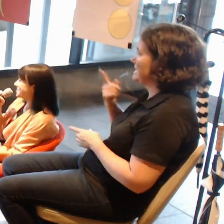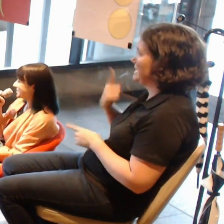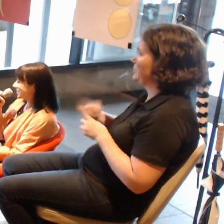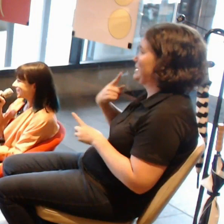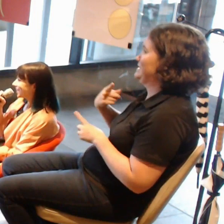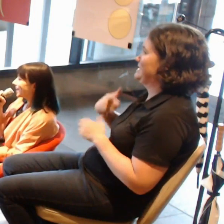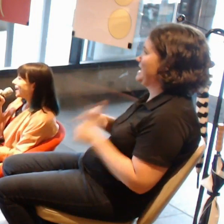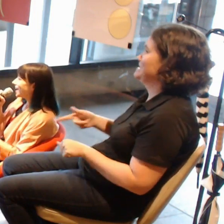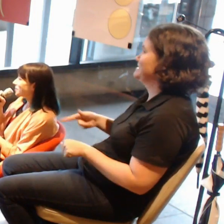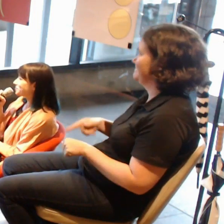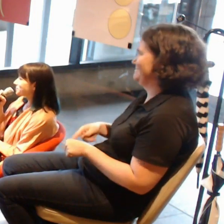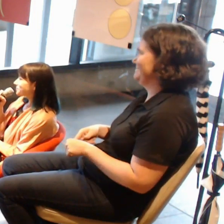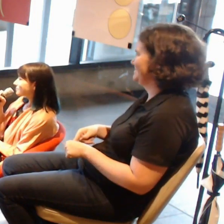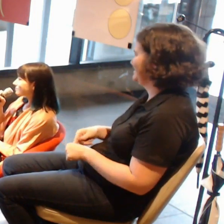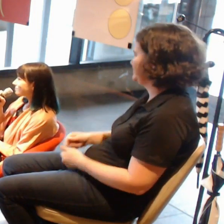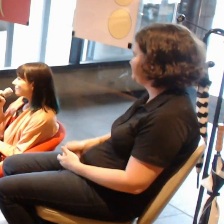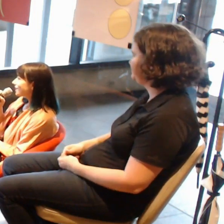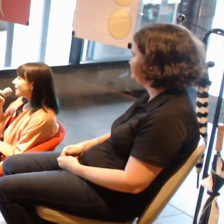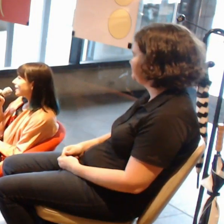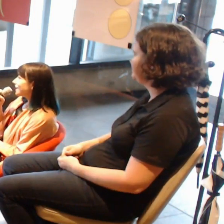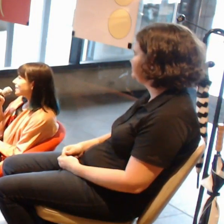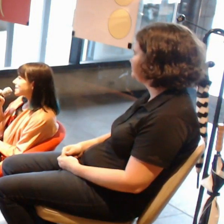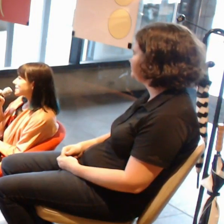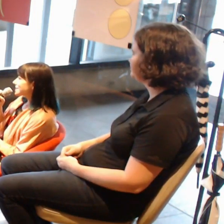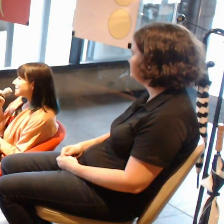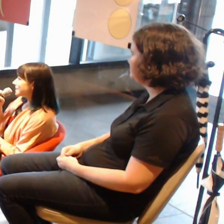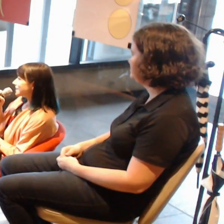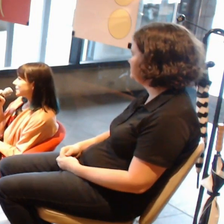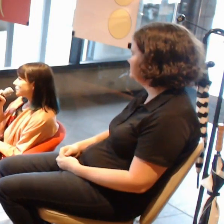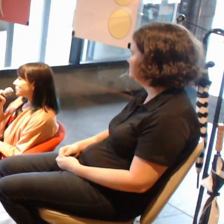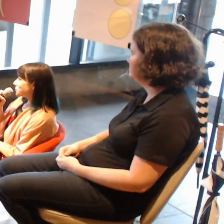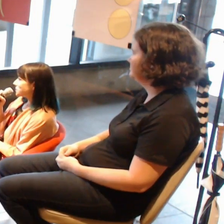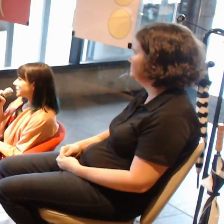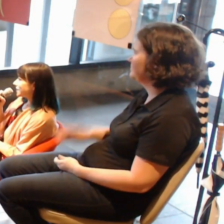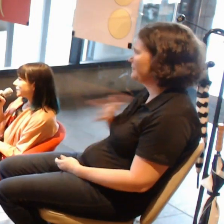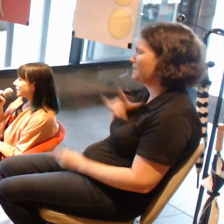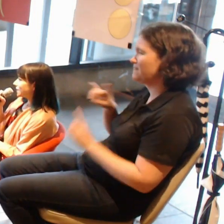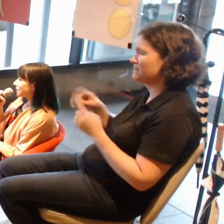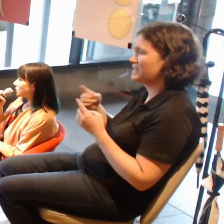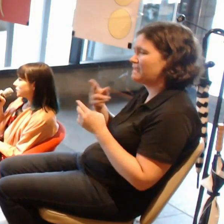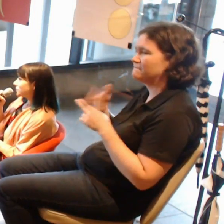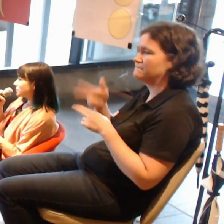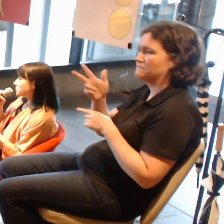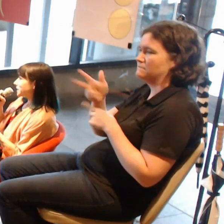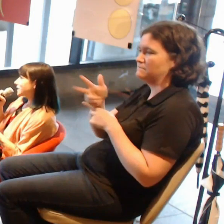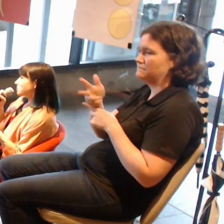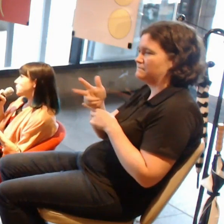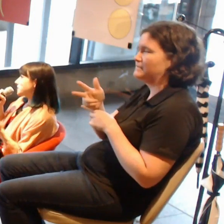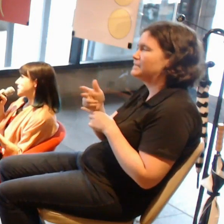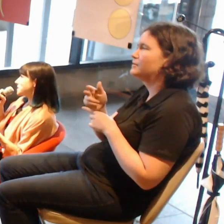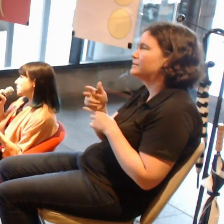There's this thing in filmmaking... Well, not film-making, moving imagine production